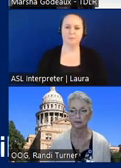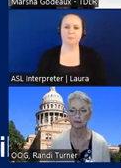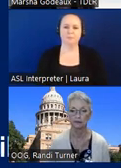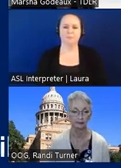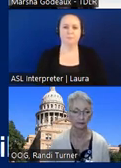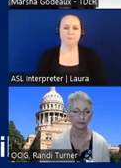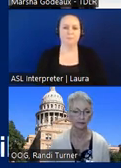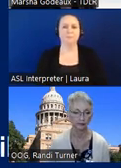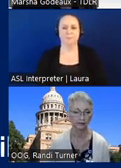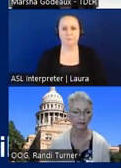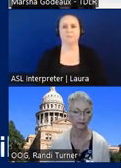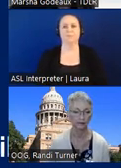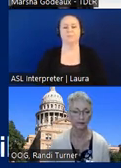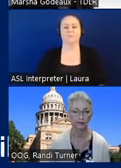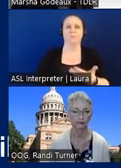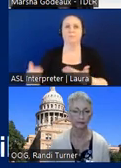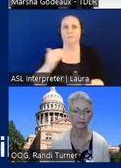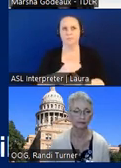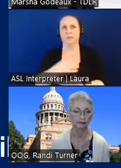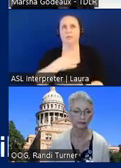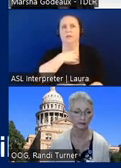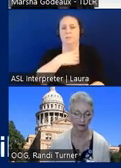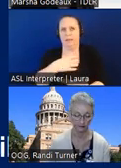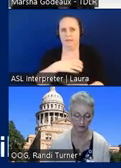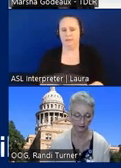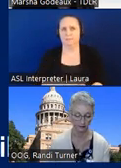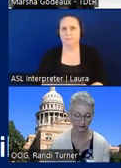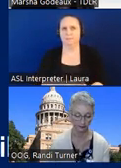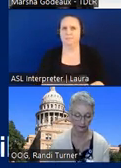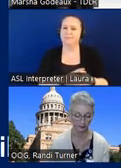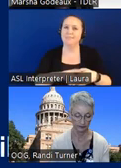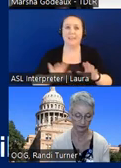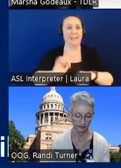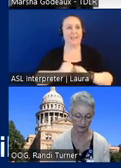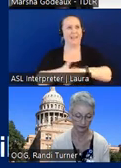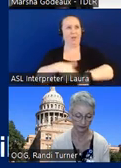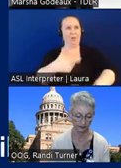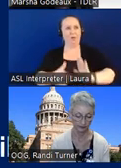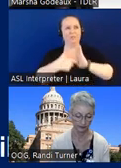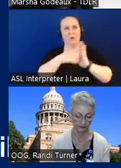okay complaint it i can't tell you how long it takes because it honestly depends on